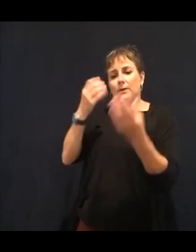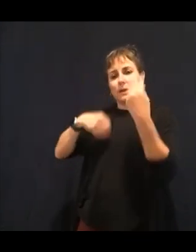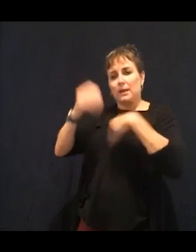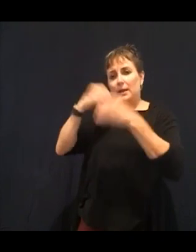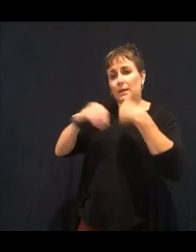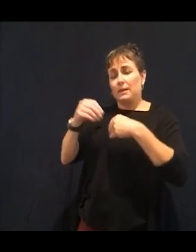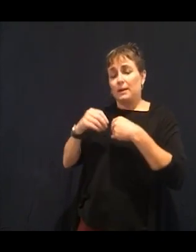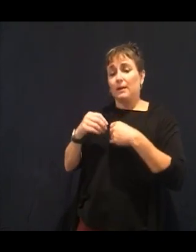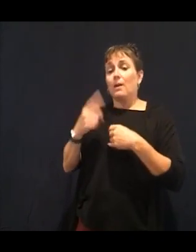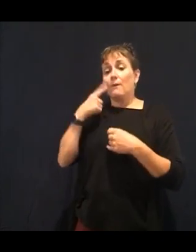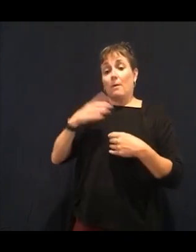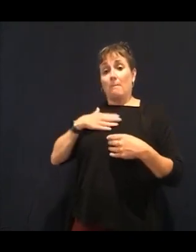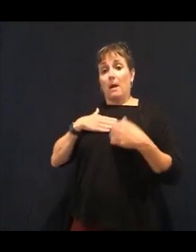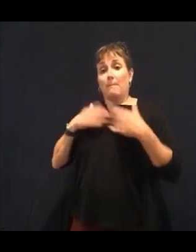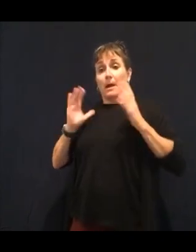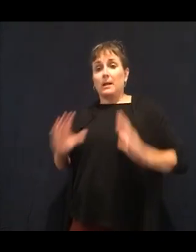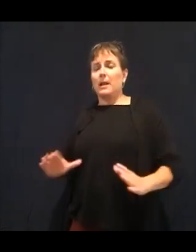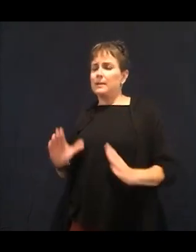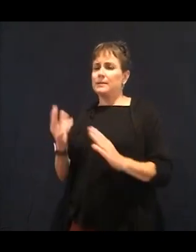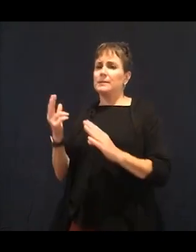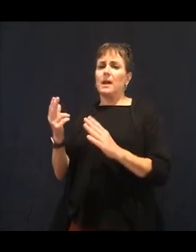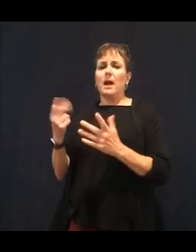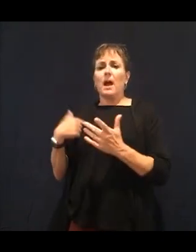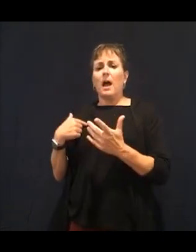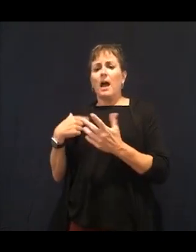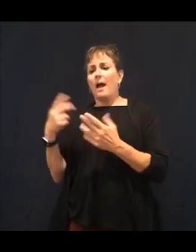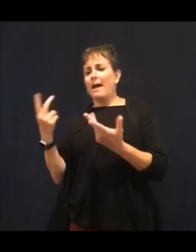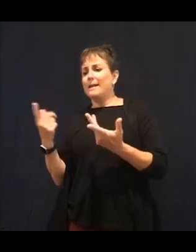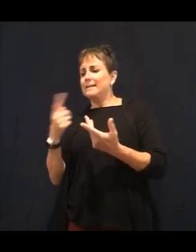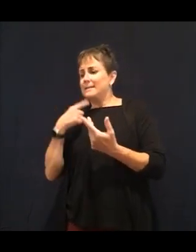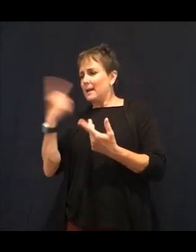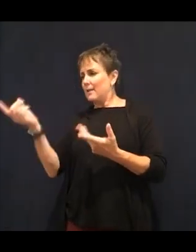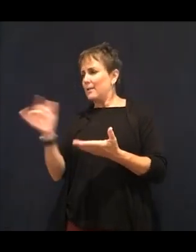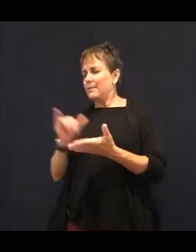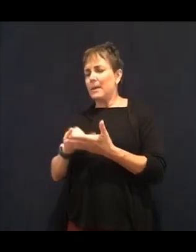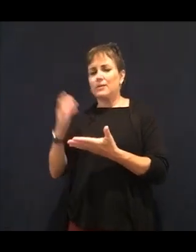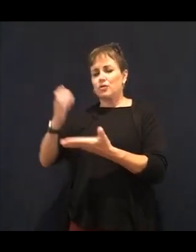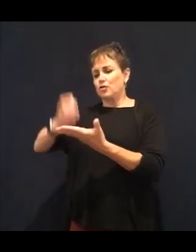Emptying your cup of the knowledge or the behavior habits